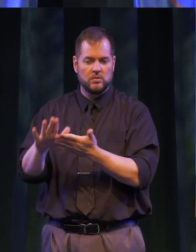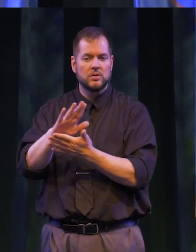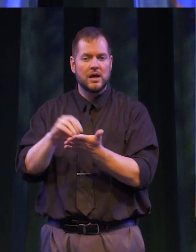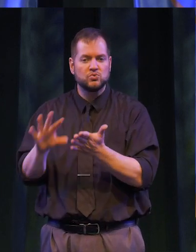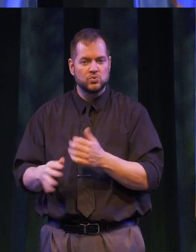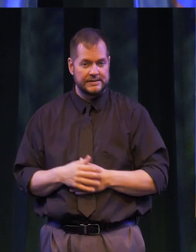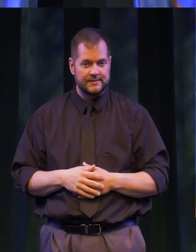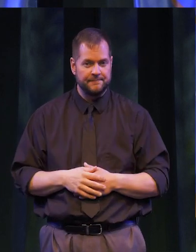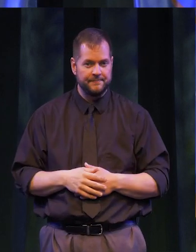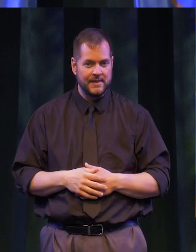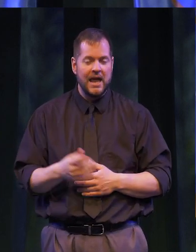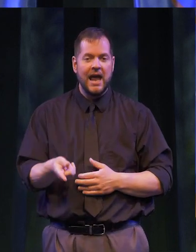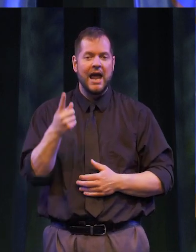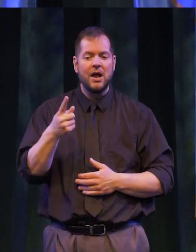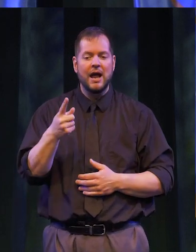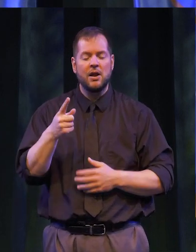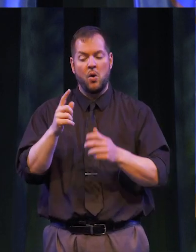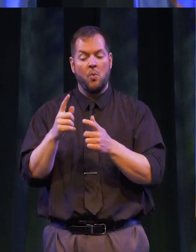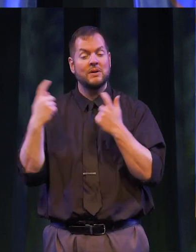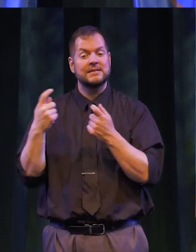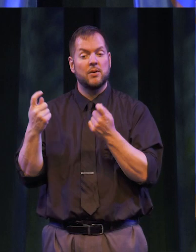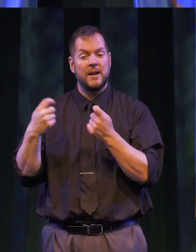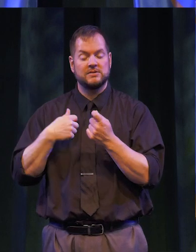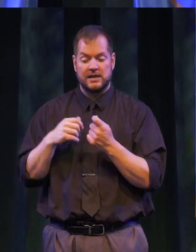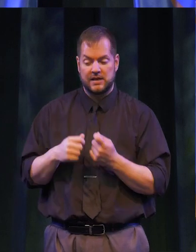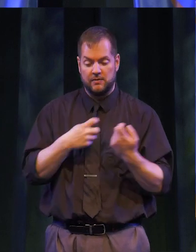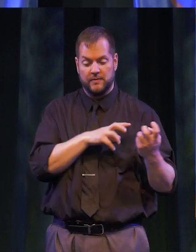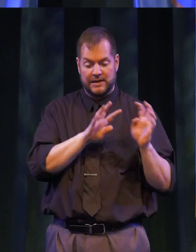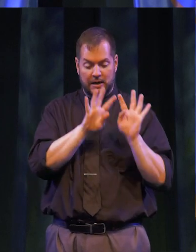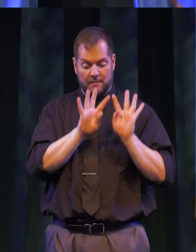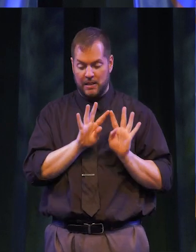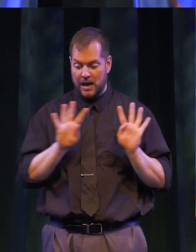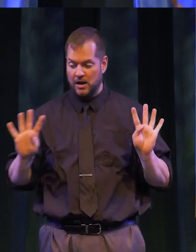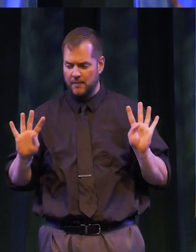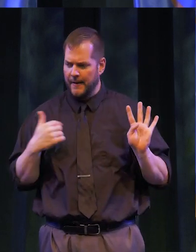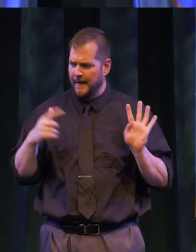students. At one ceremony as I was lining up with other stage guests -- we realized